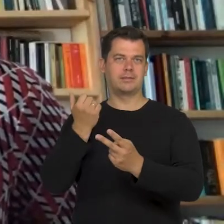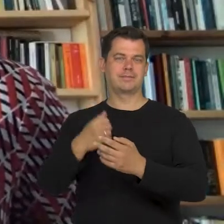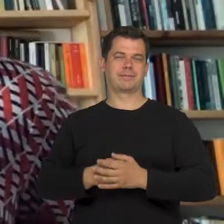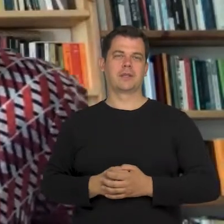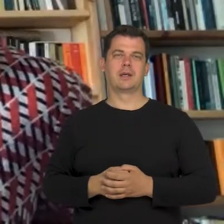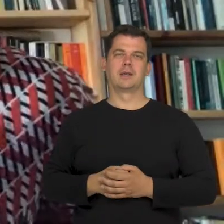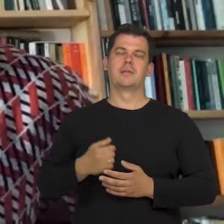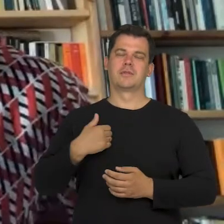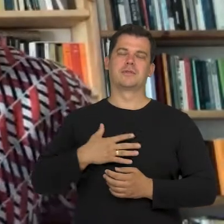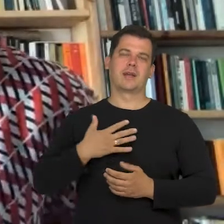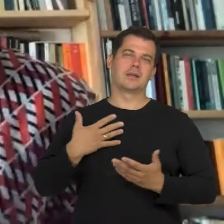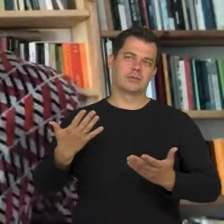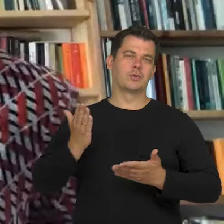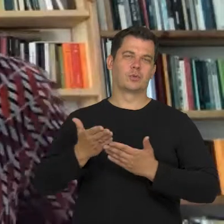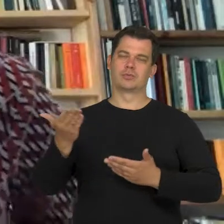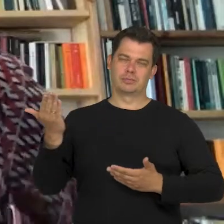It's about time for this to stop being like that.